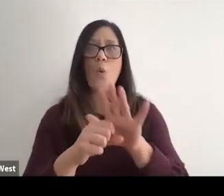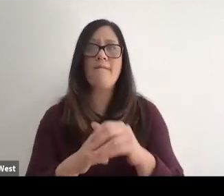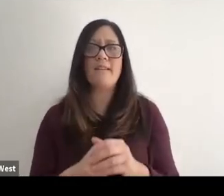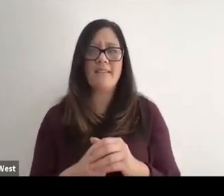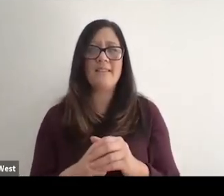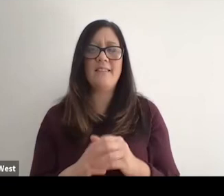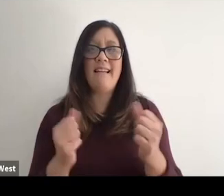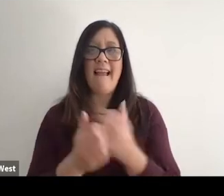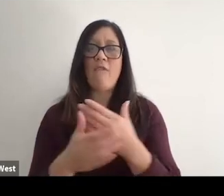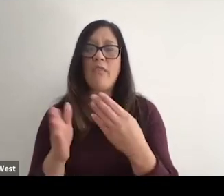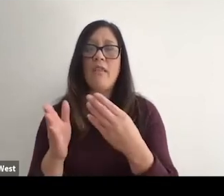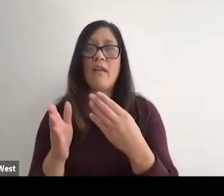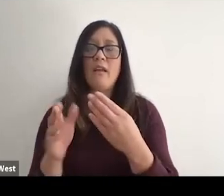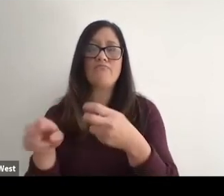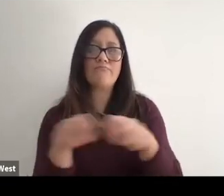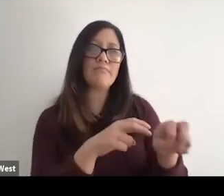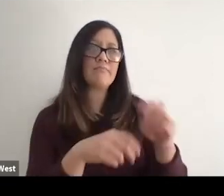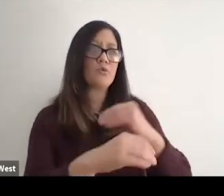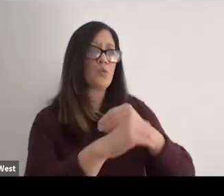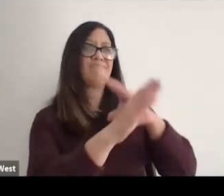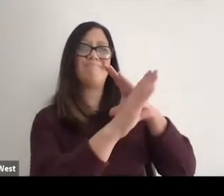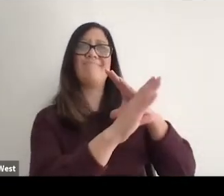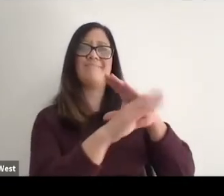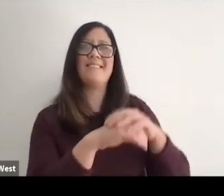progressively more virtual in nature, including healthcare and so.